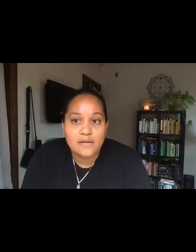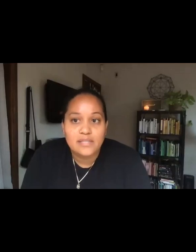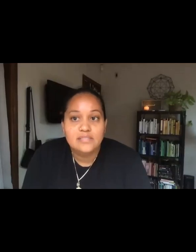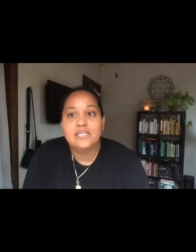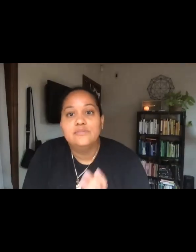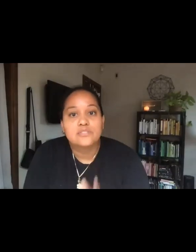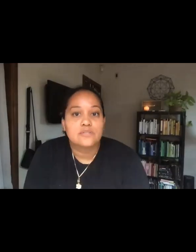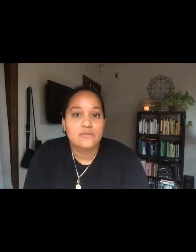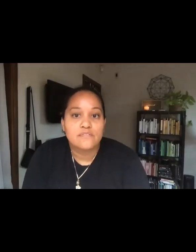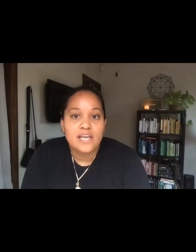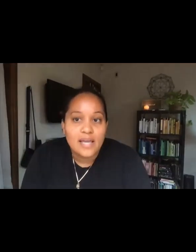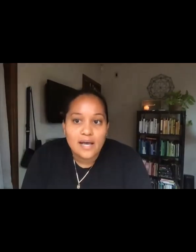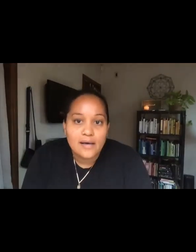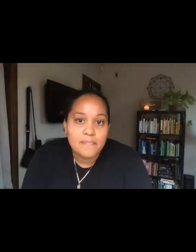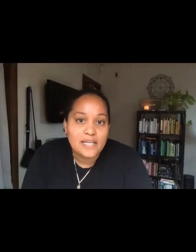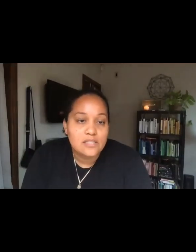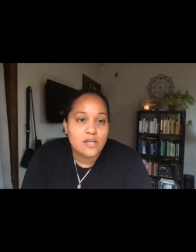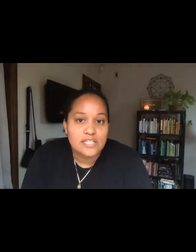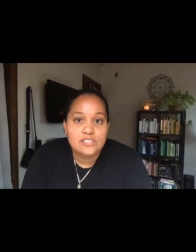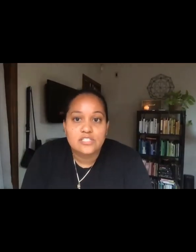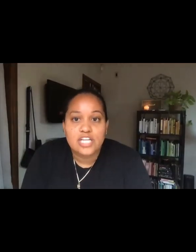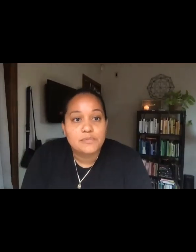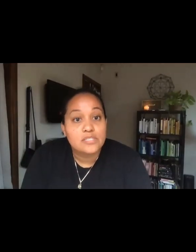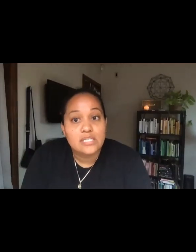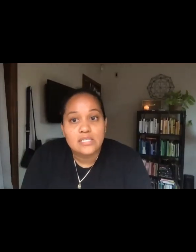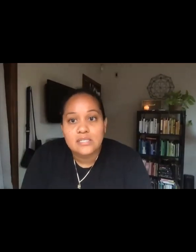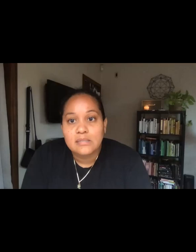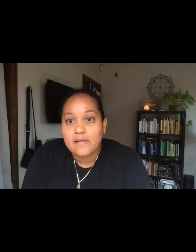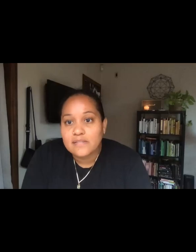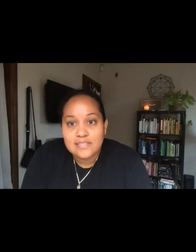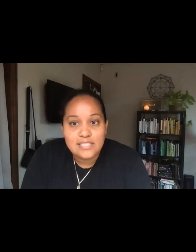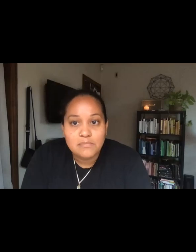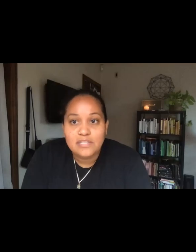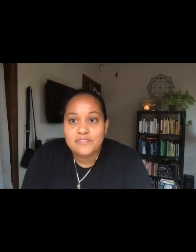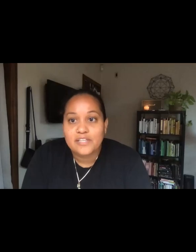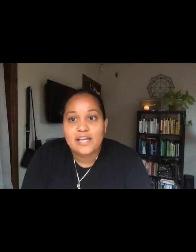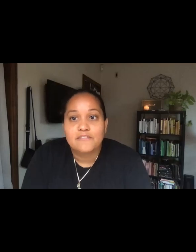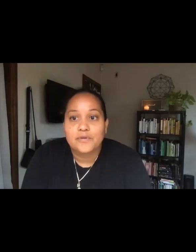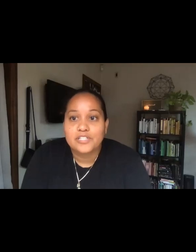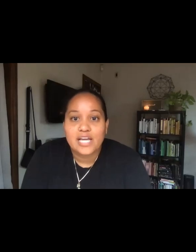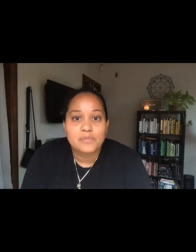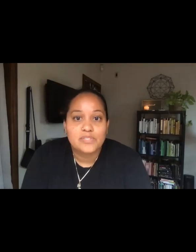and continues to serve as a Los Angeles chapter lead, policy team lead for the California chapters,